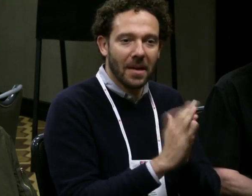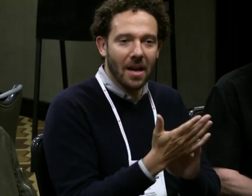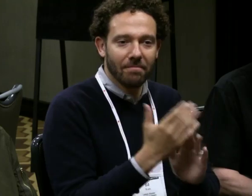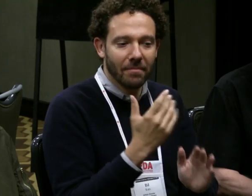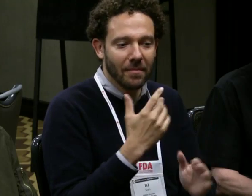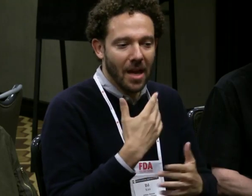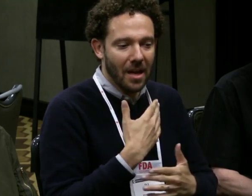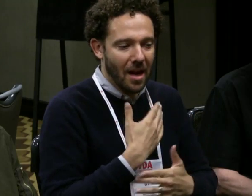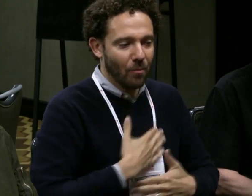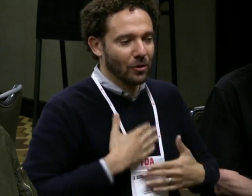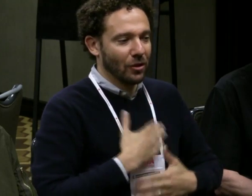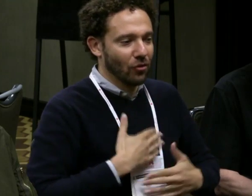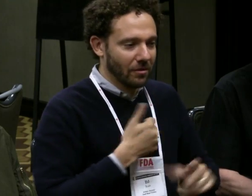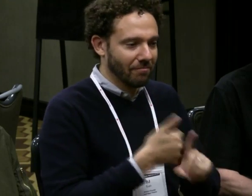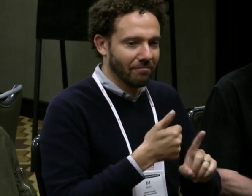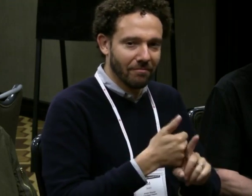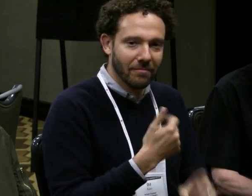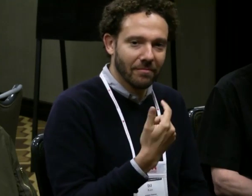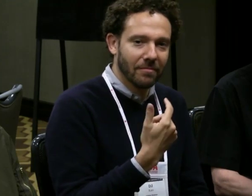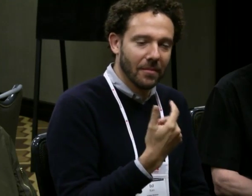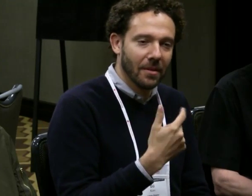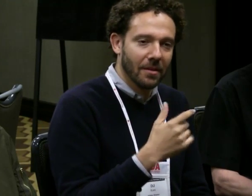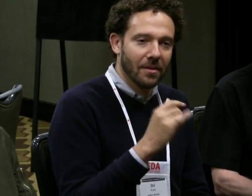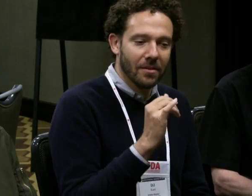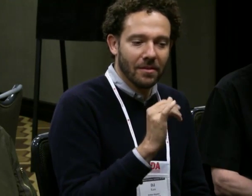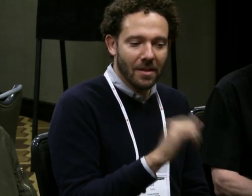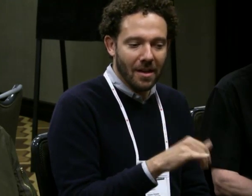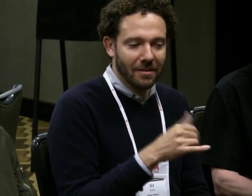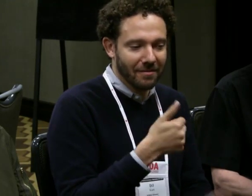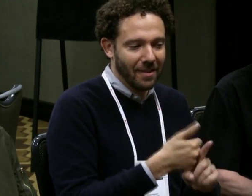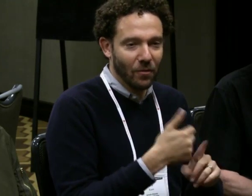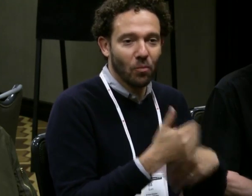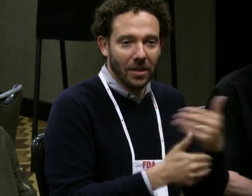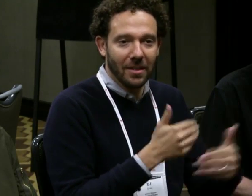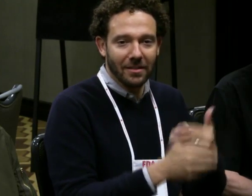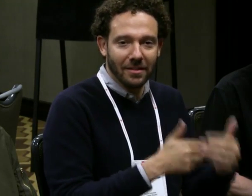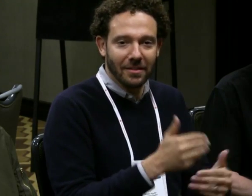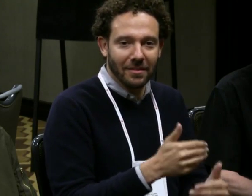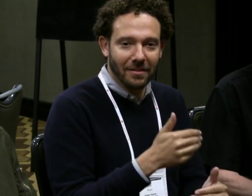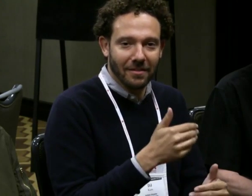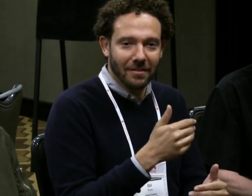our innovative ways with every production to include deaf and hearing artists together.